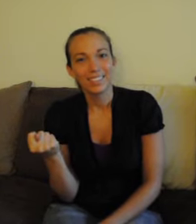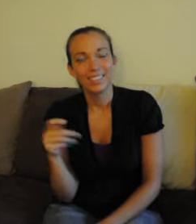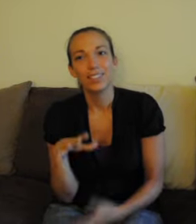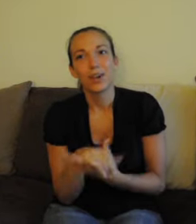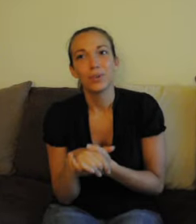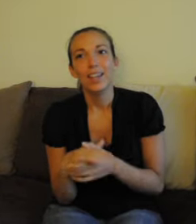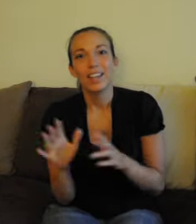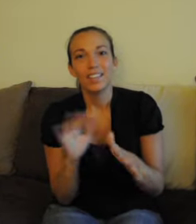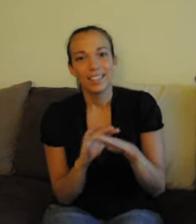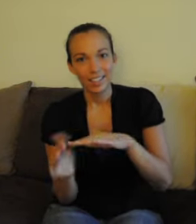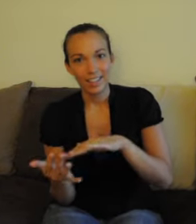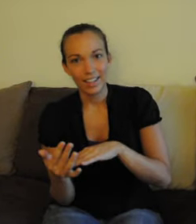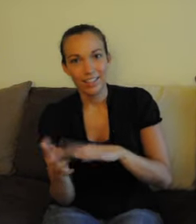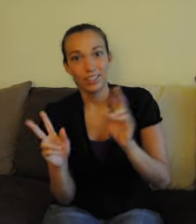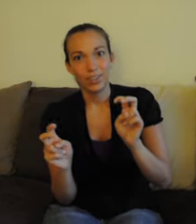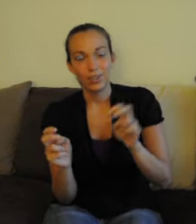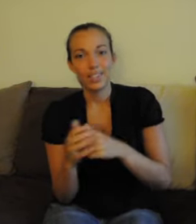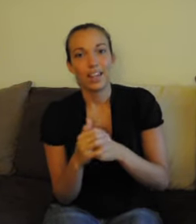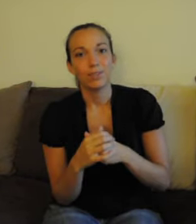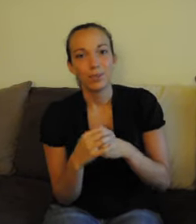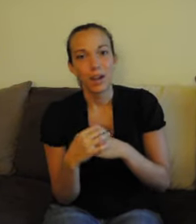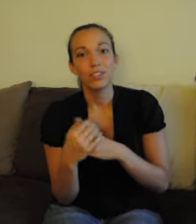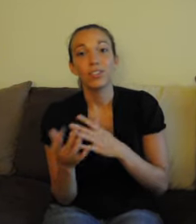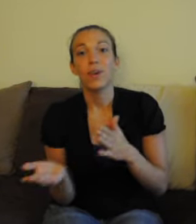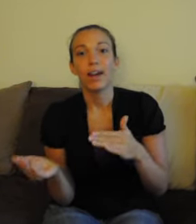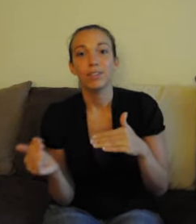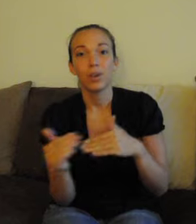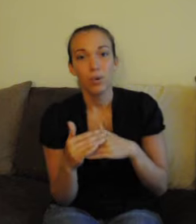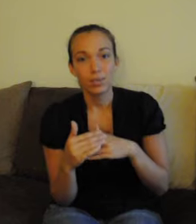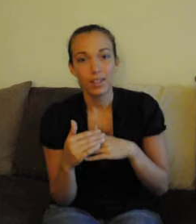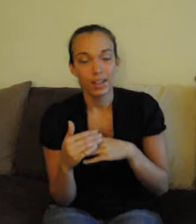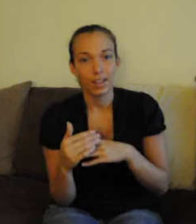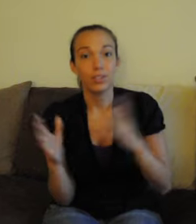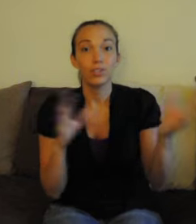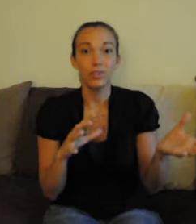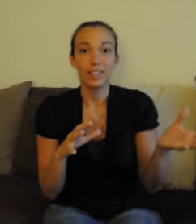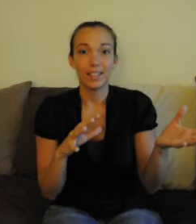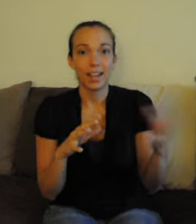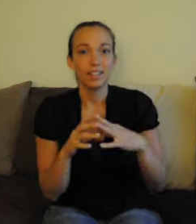so that is the loan sign for "what" So you have your new sign